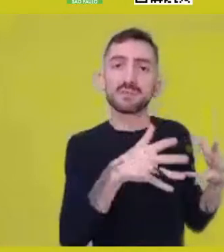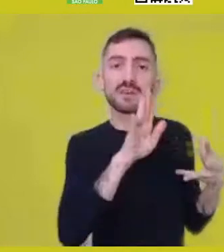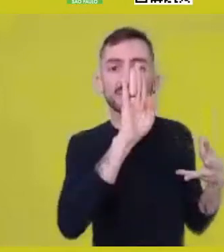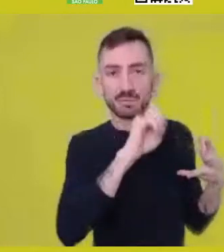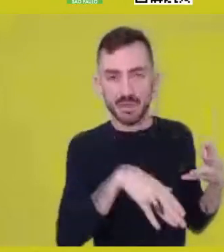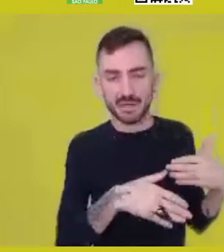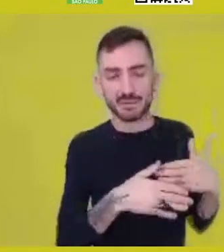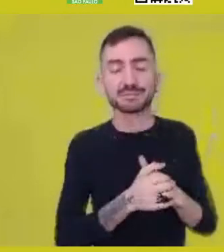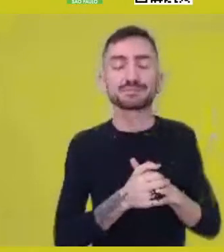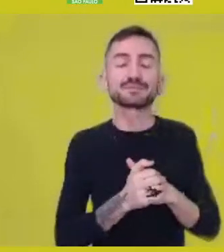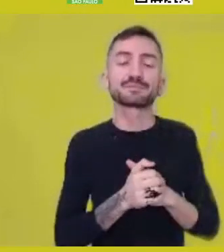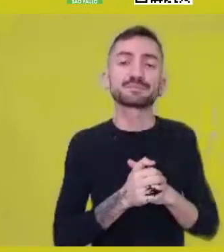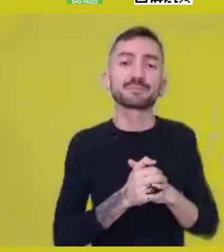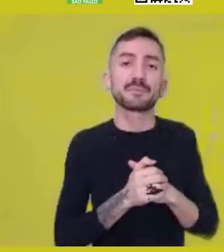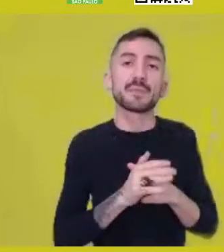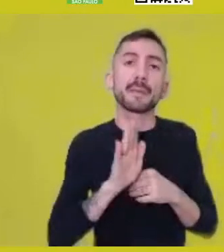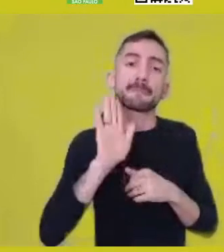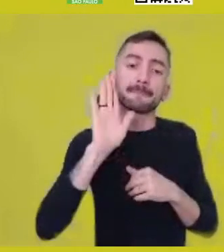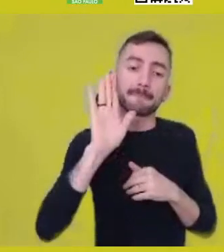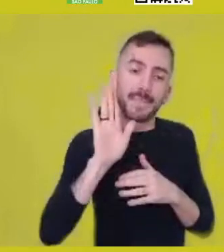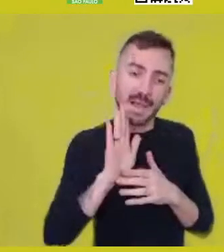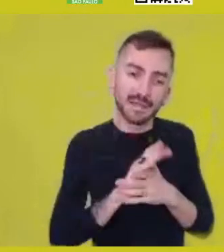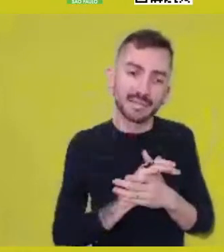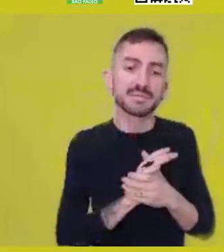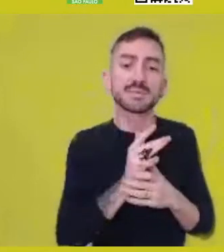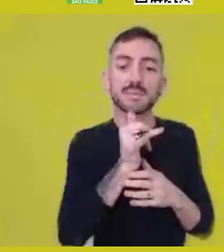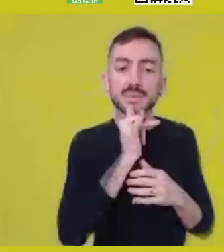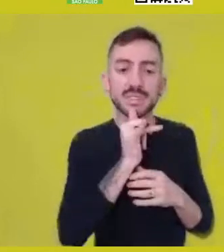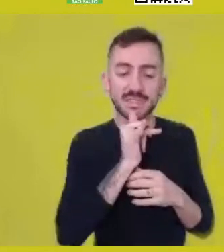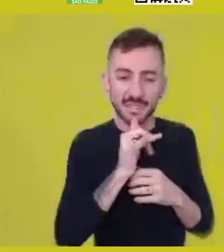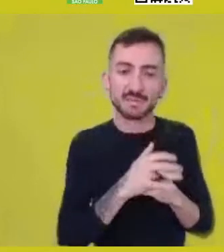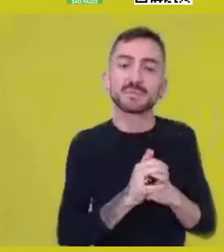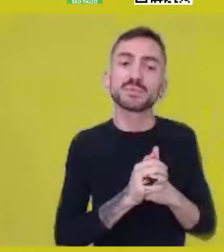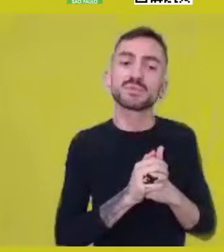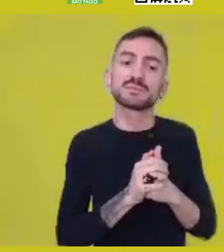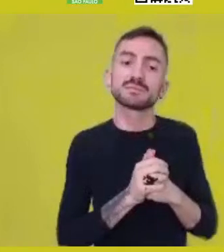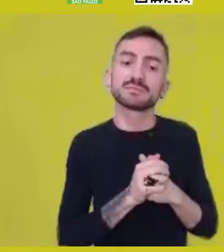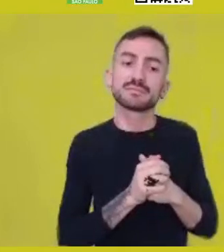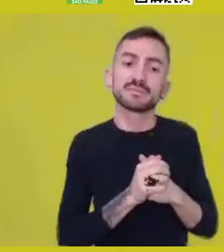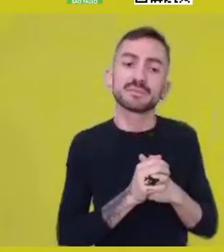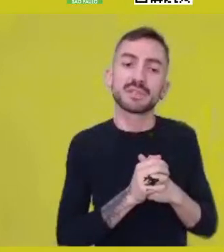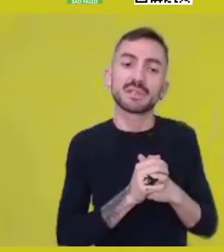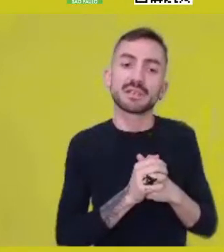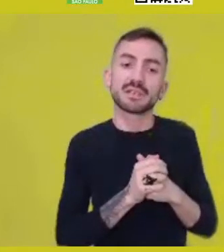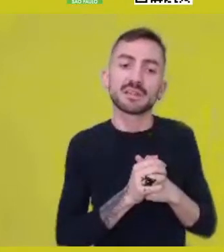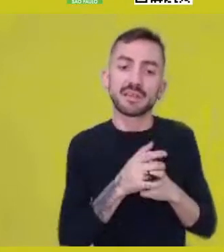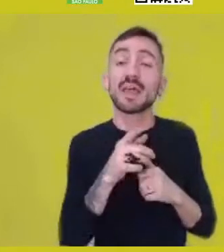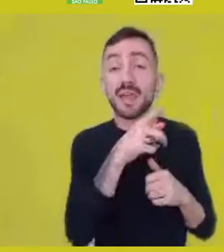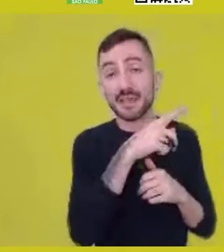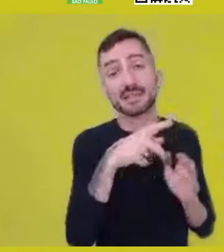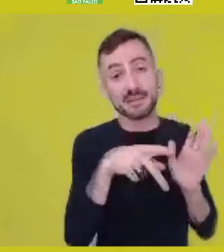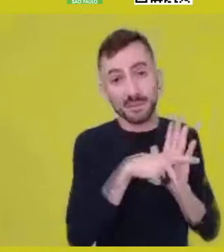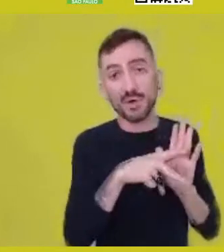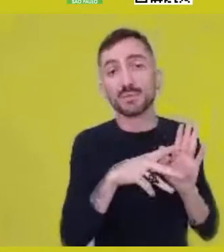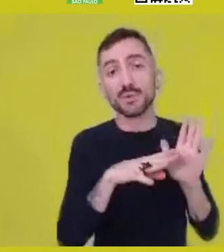But the vertical idea, above all, the Judeo-Christian idea of religion,